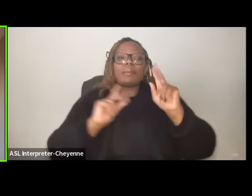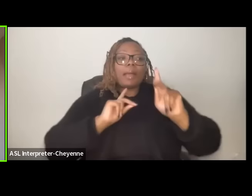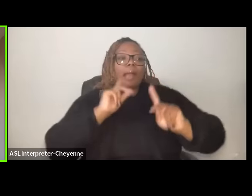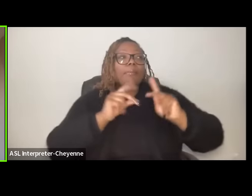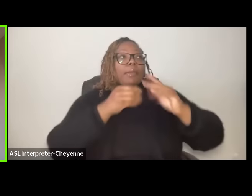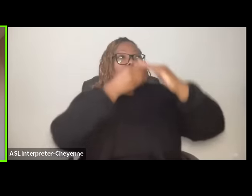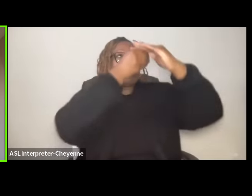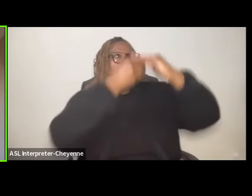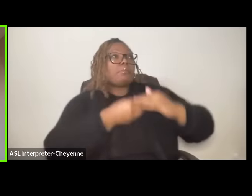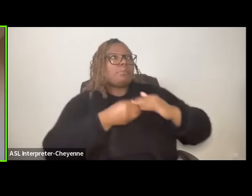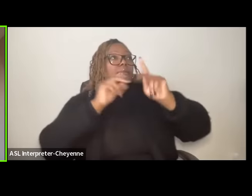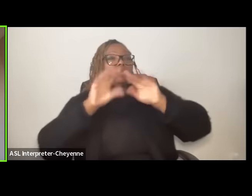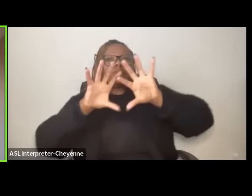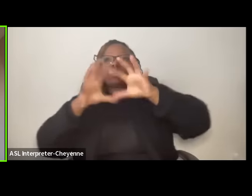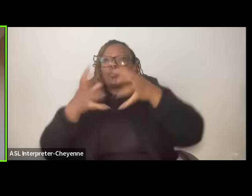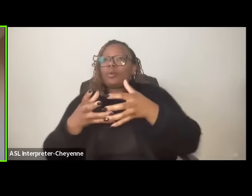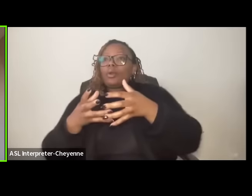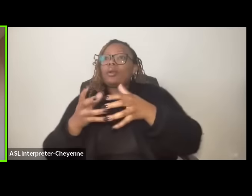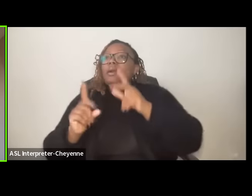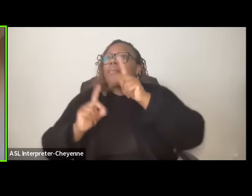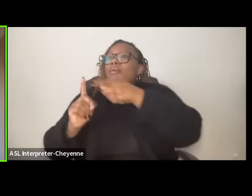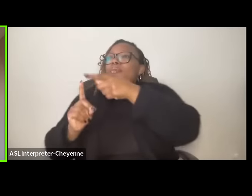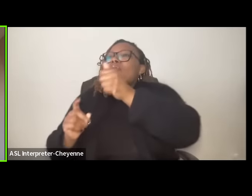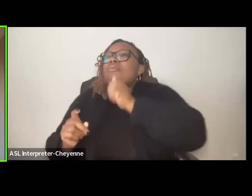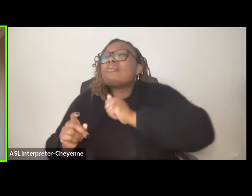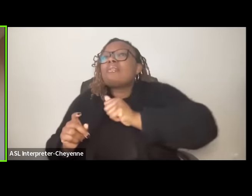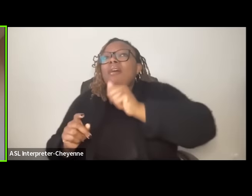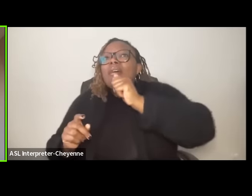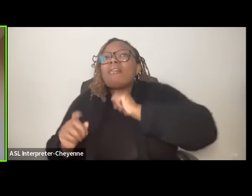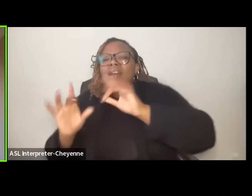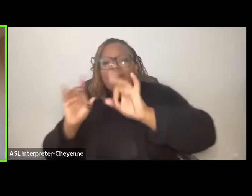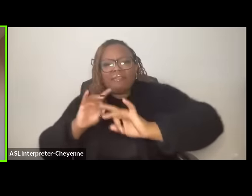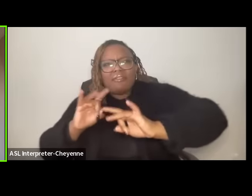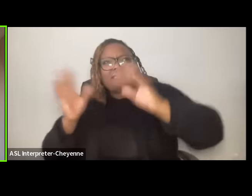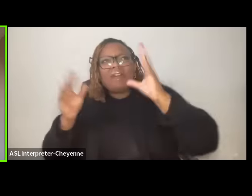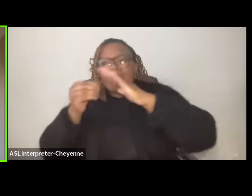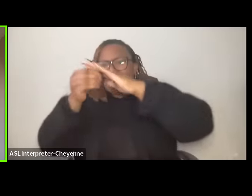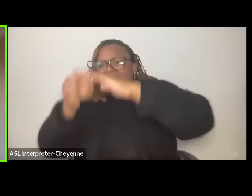of the world people who are suffering under varied and violent forms of Injustice and oppression from